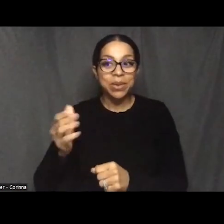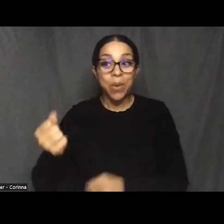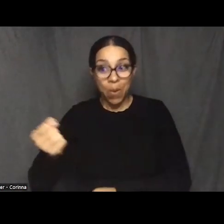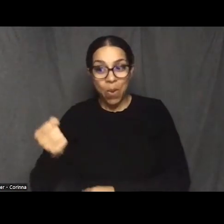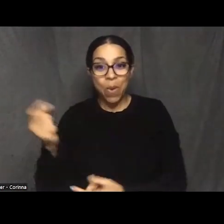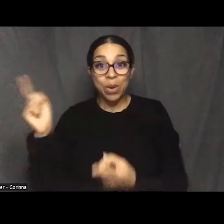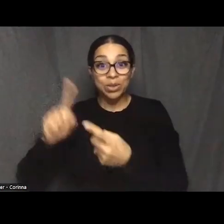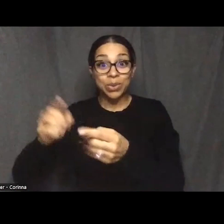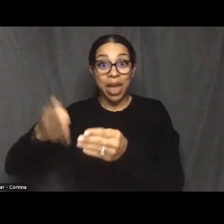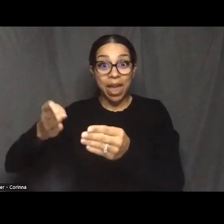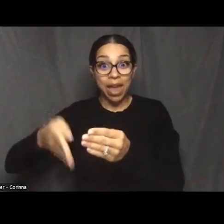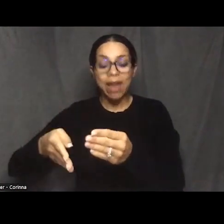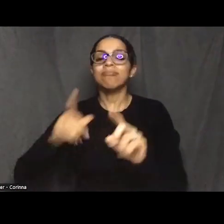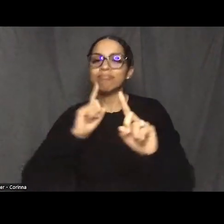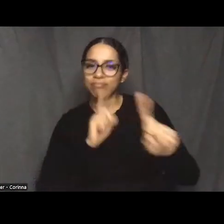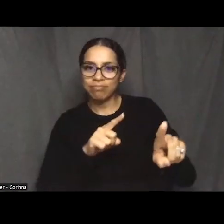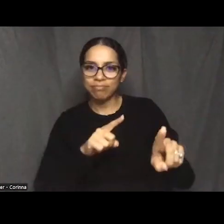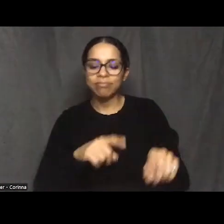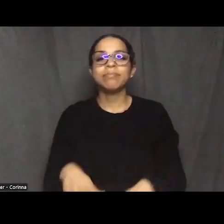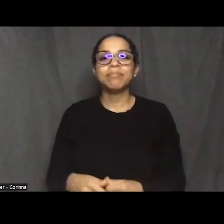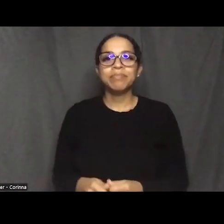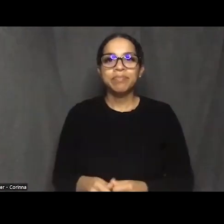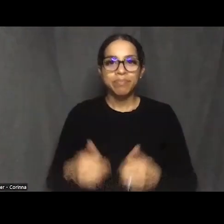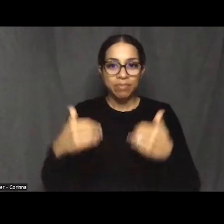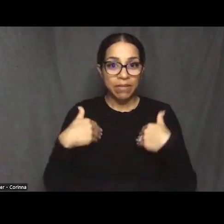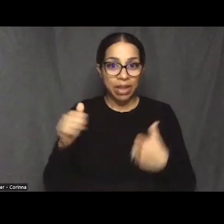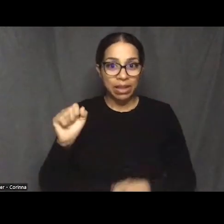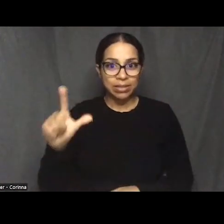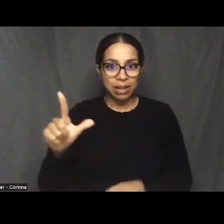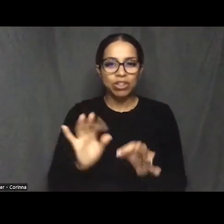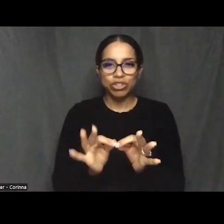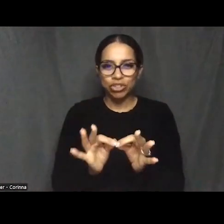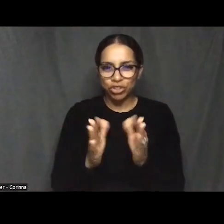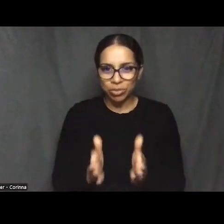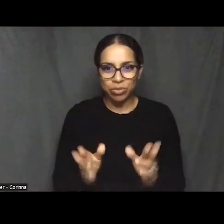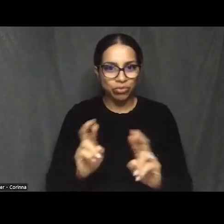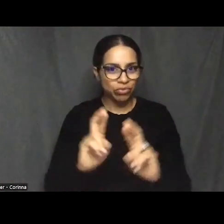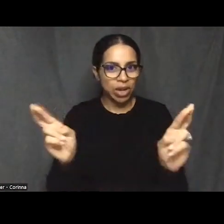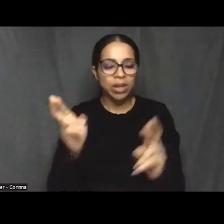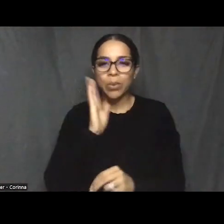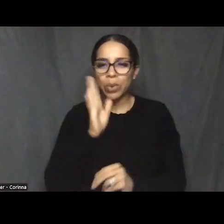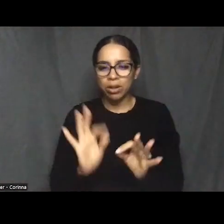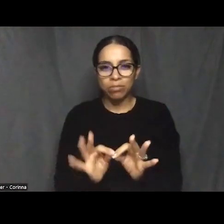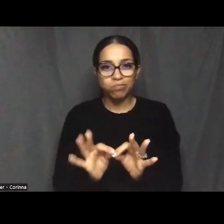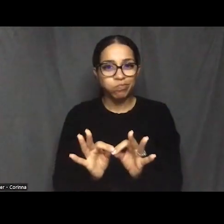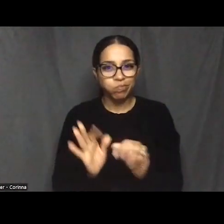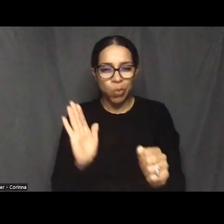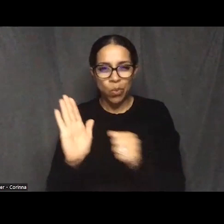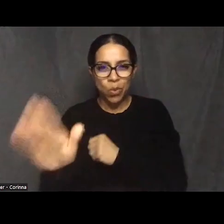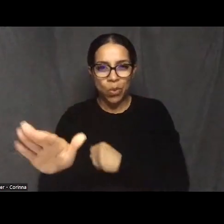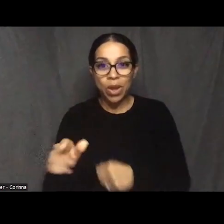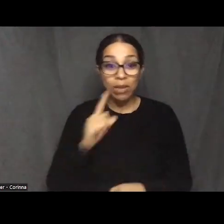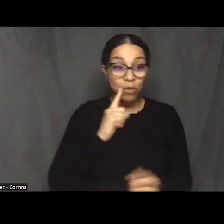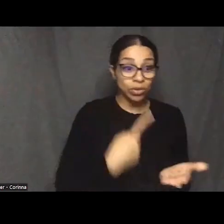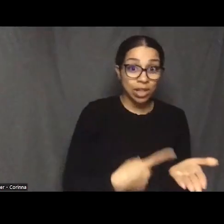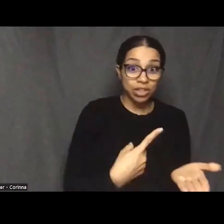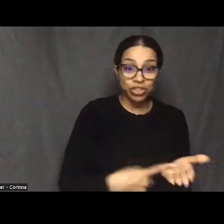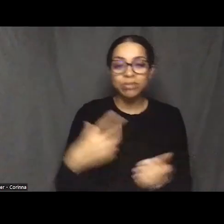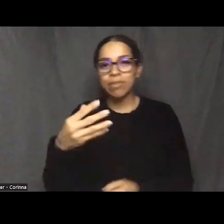We do have an ASL interpreter with us who will be interpreting throughout the discussion and the Q&A at the end, and there will be closed